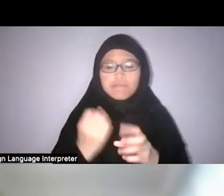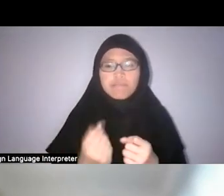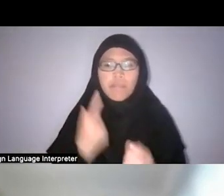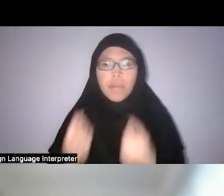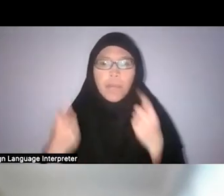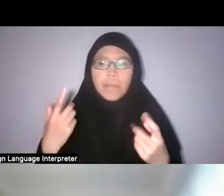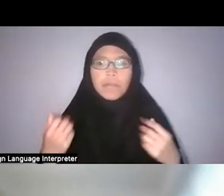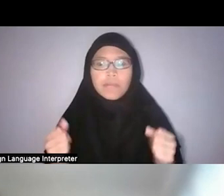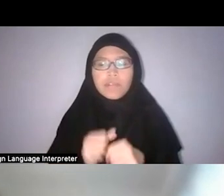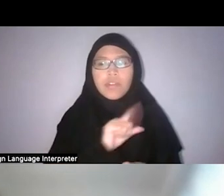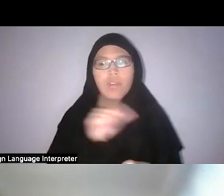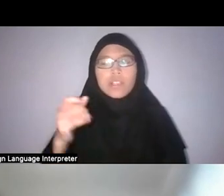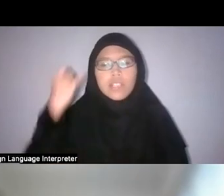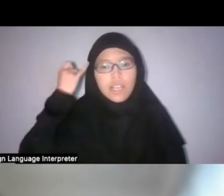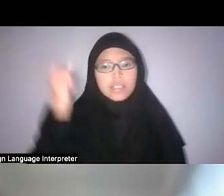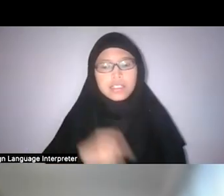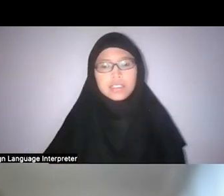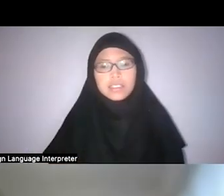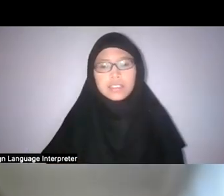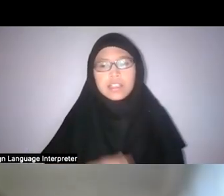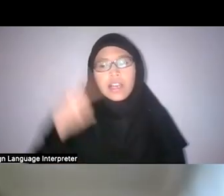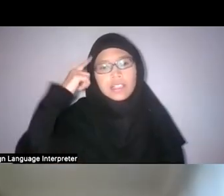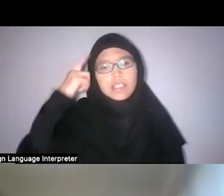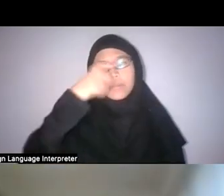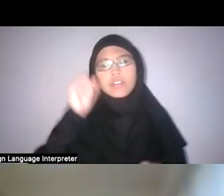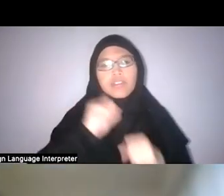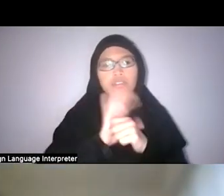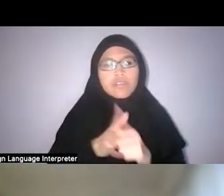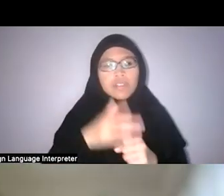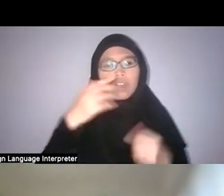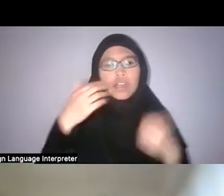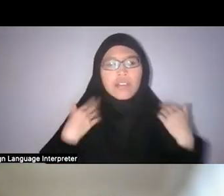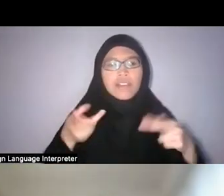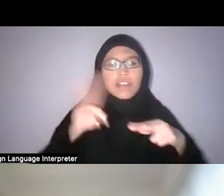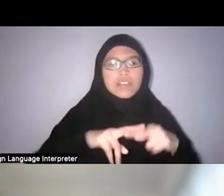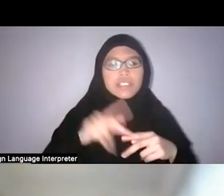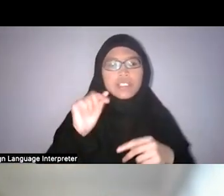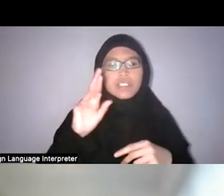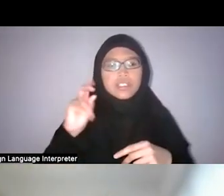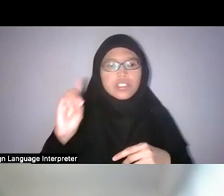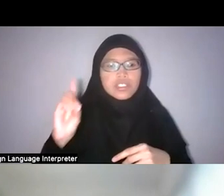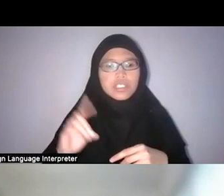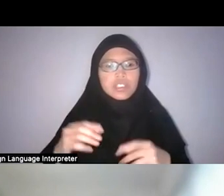And I think, because of Covid also, there’s an increasing trend towards nature trails and hikes,